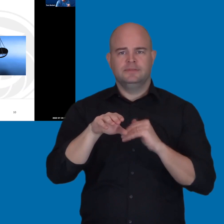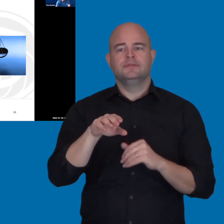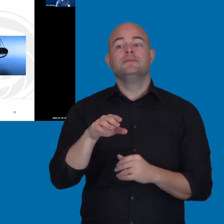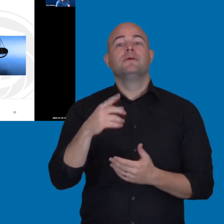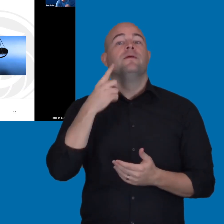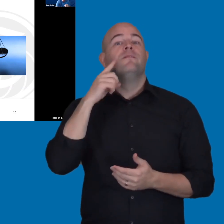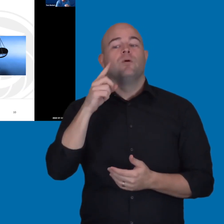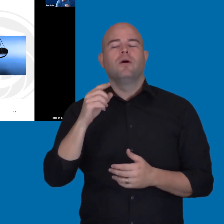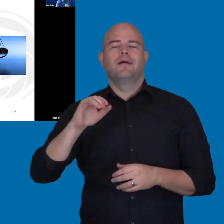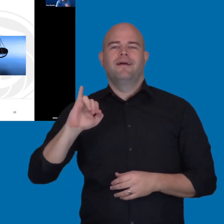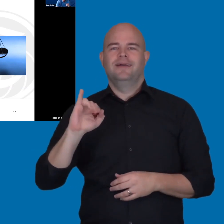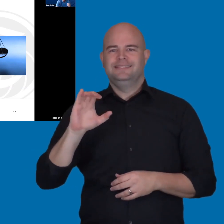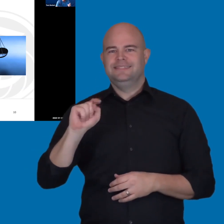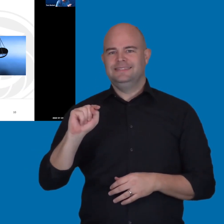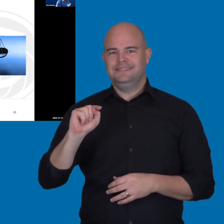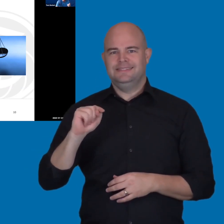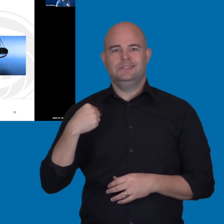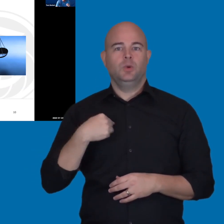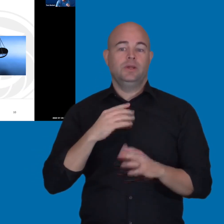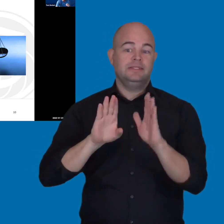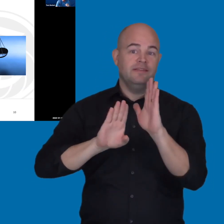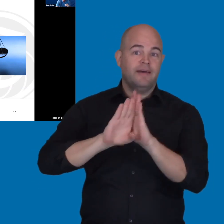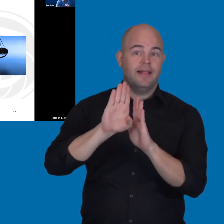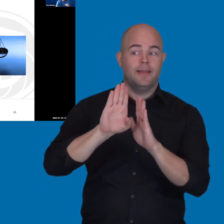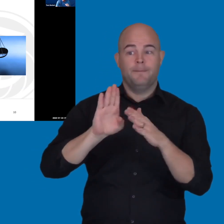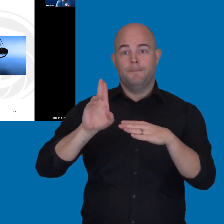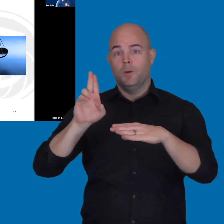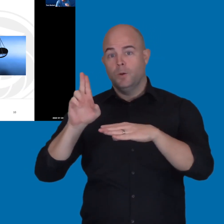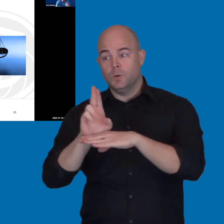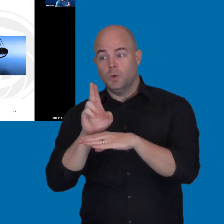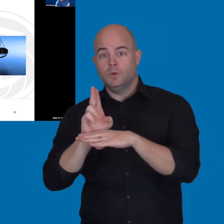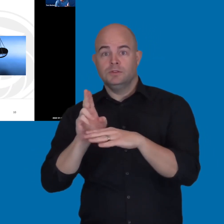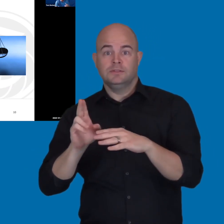that we develop, use, maintain, or procure.